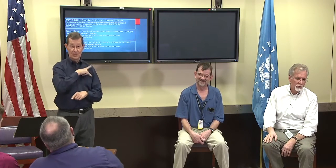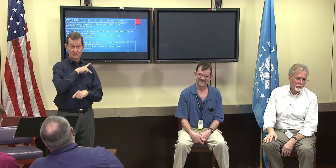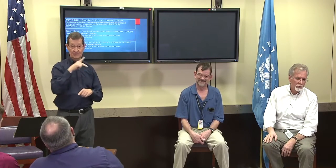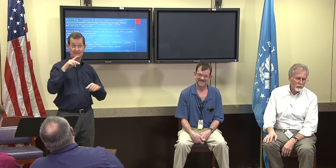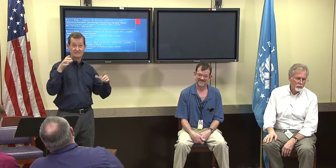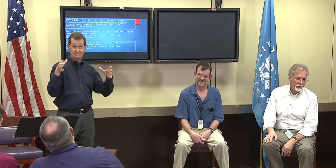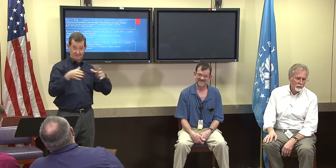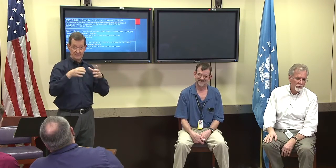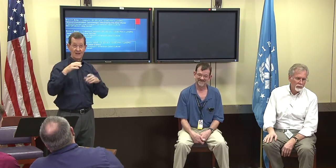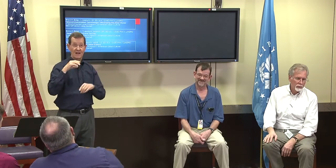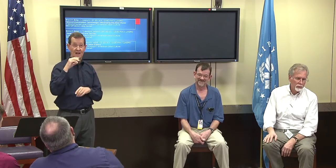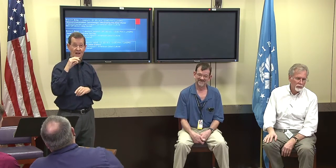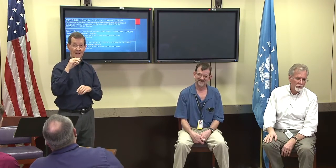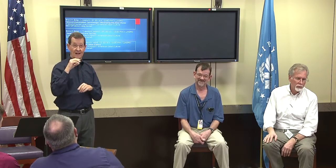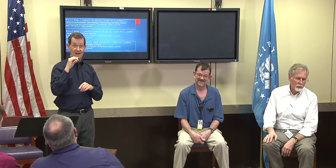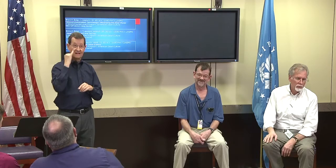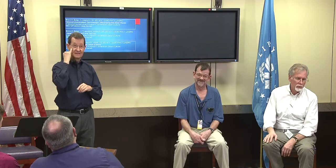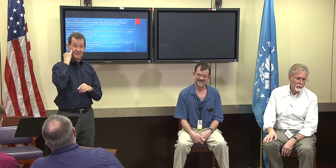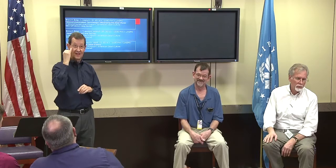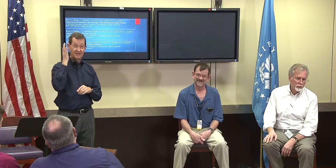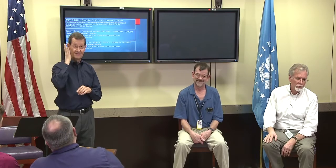When you talk about a personal robot assistance,